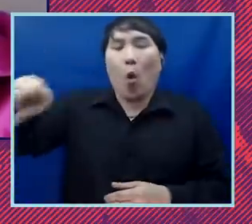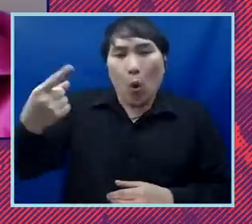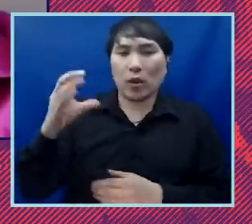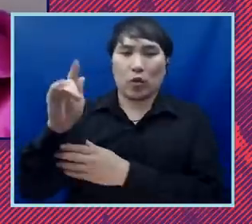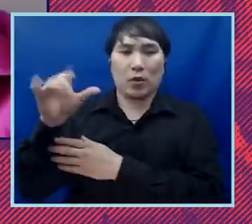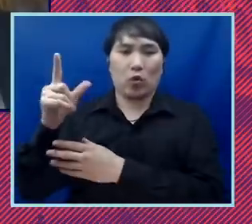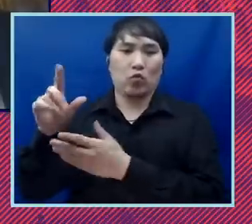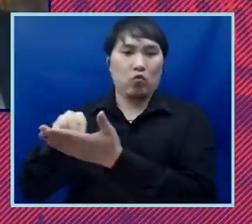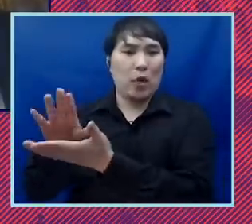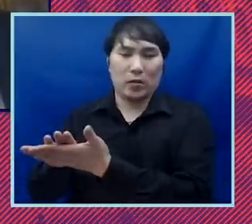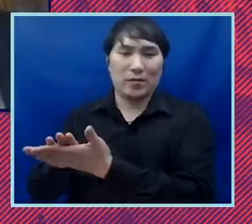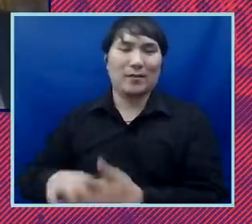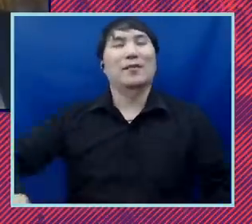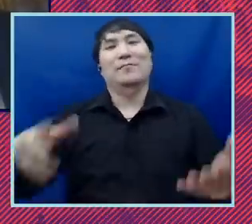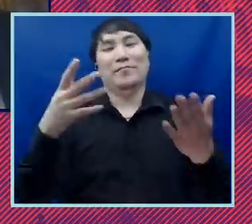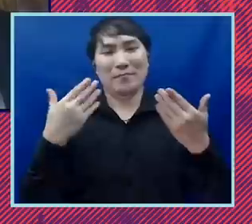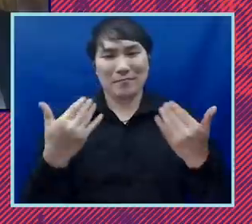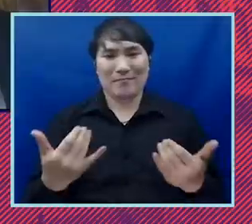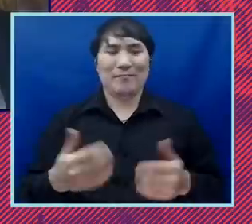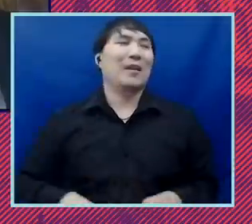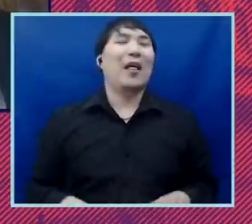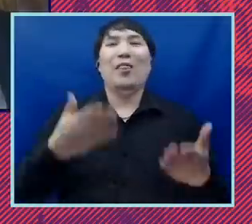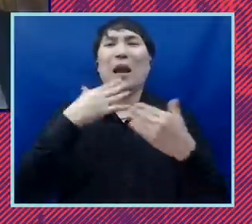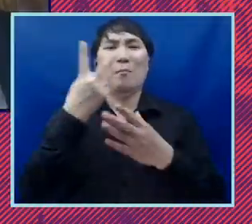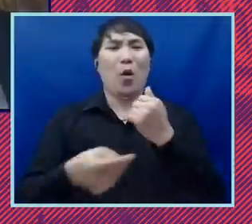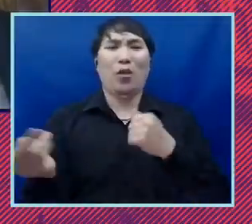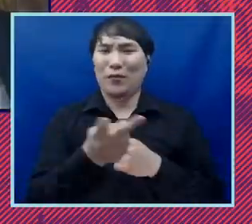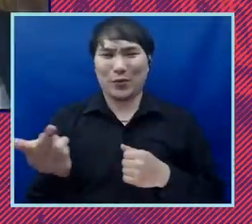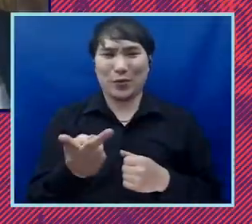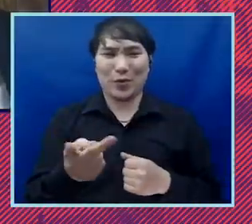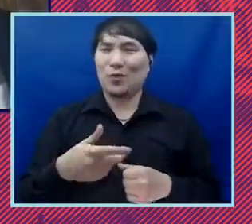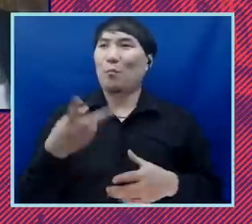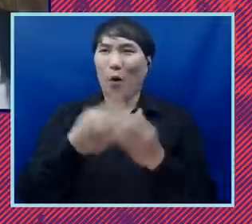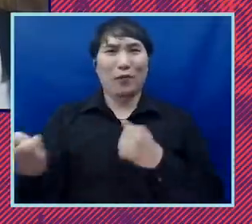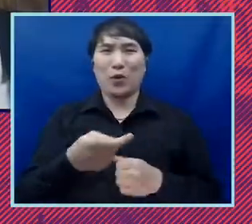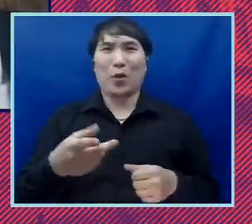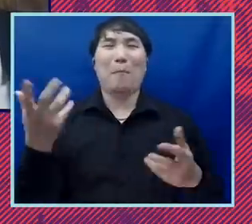justice program thank you for the two of you two of you are amazing i would follow you to hell and